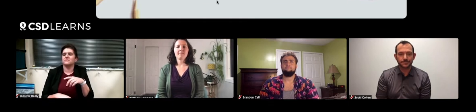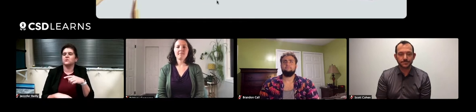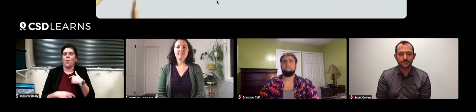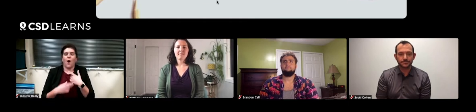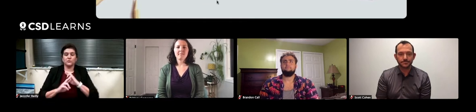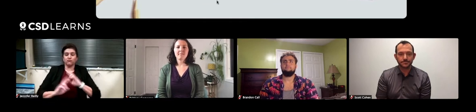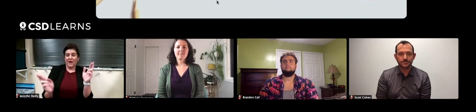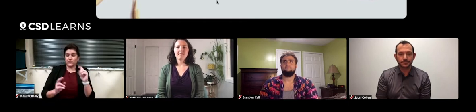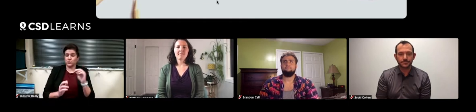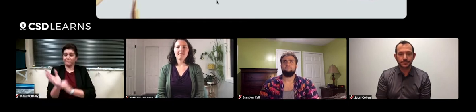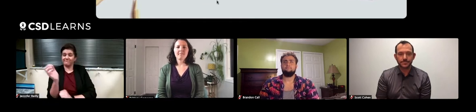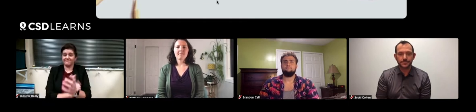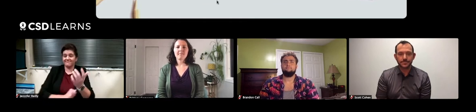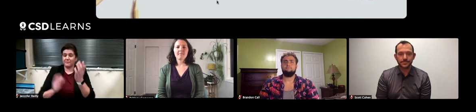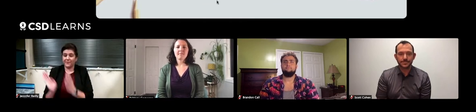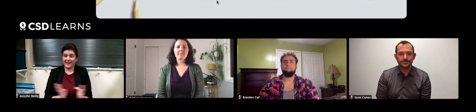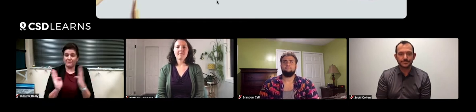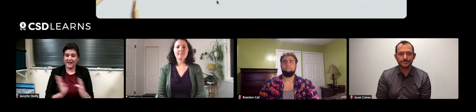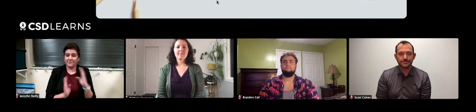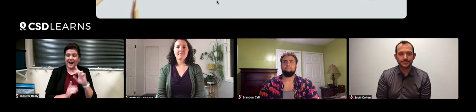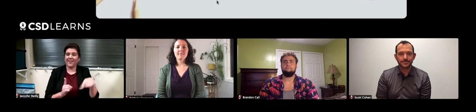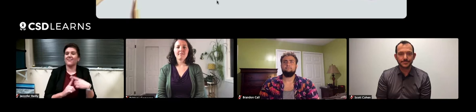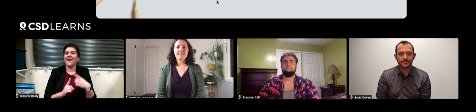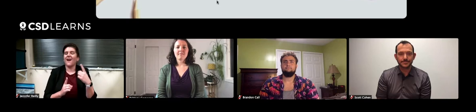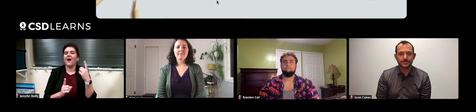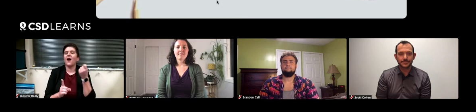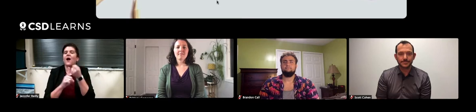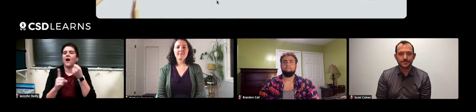And so I was ready to roll up my sleeves, I was in the course of planning,